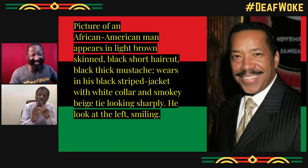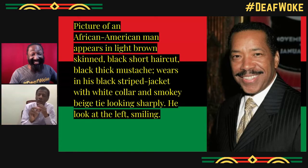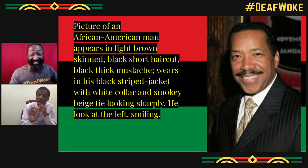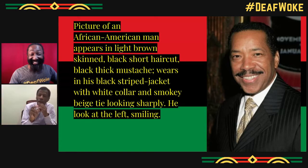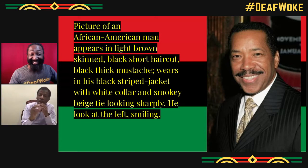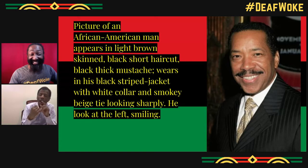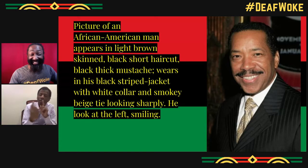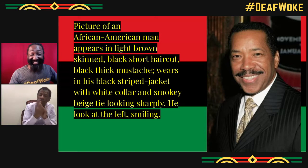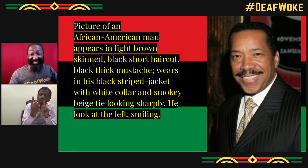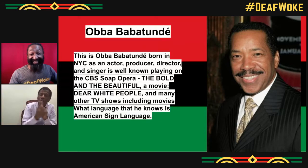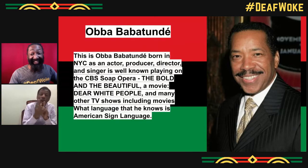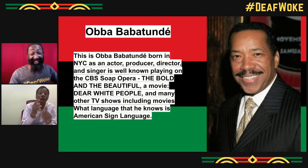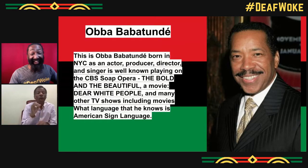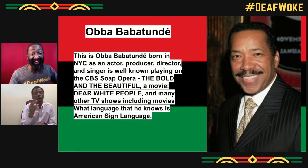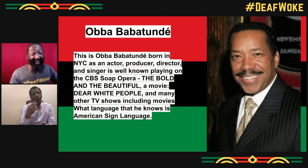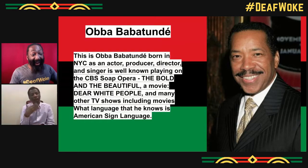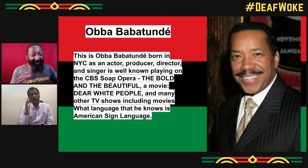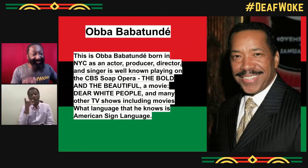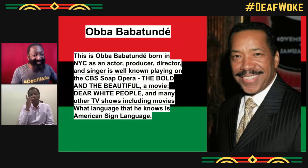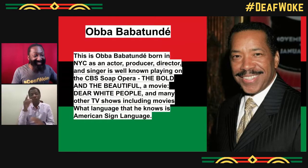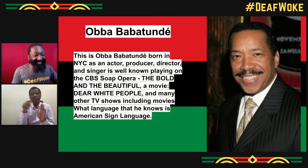Oh, he was involved, I've met.